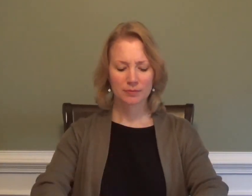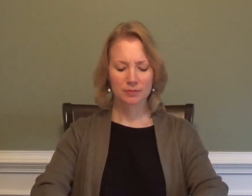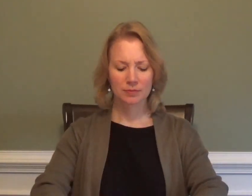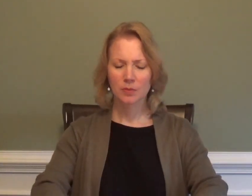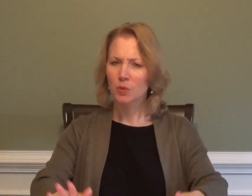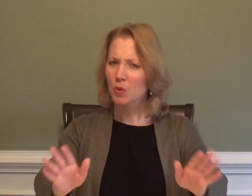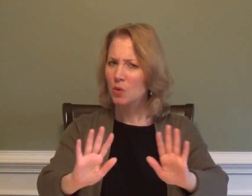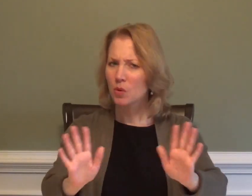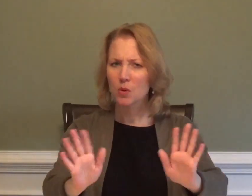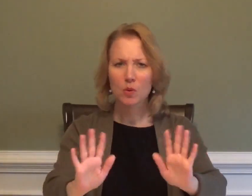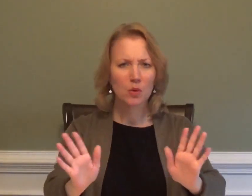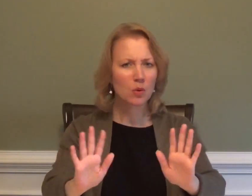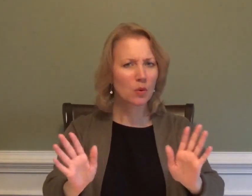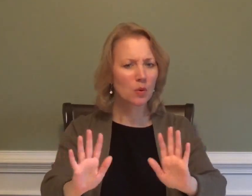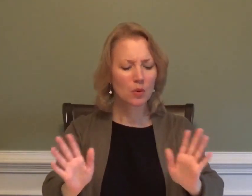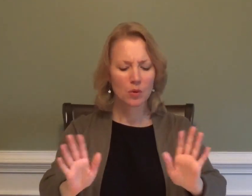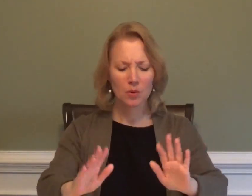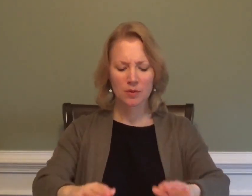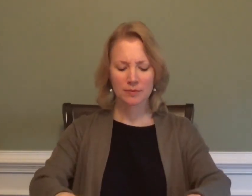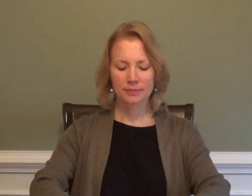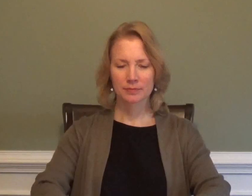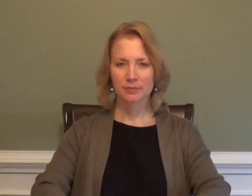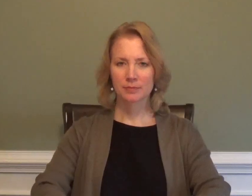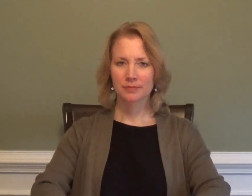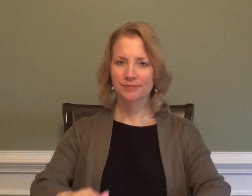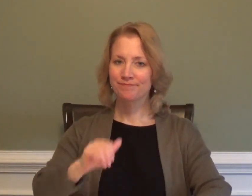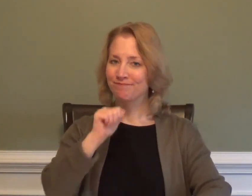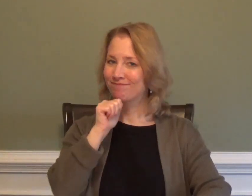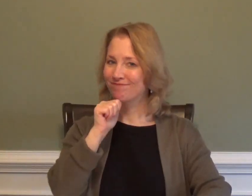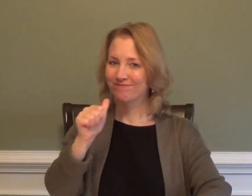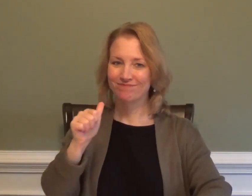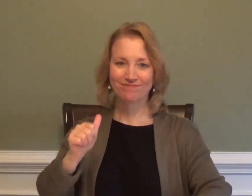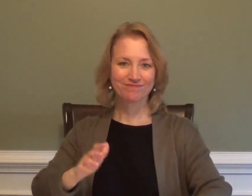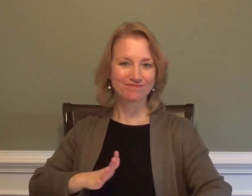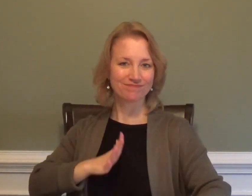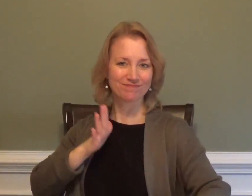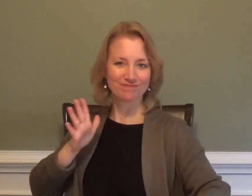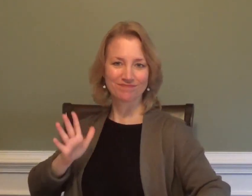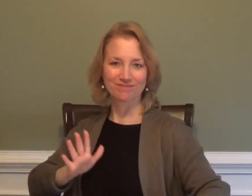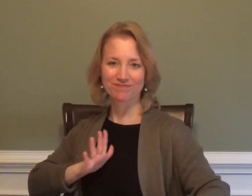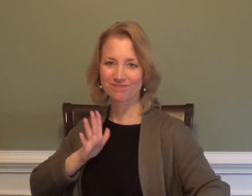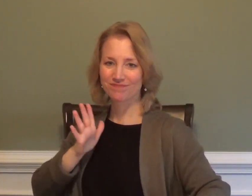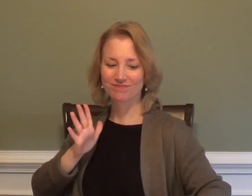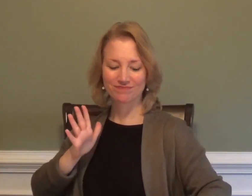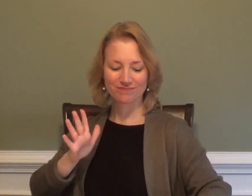(2h) "wave-no" NOT + POLITE